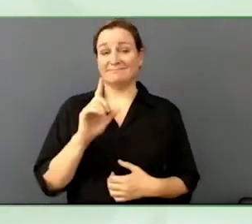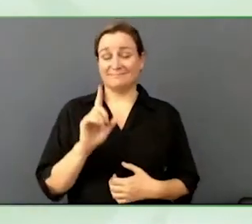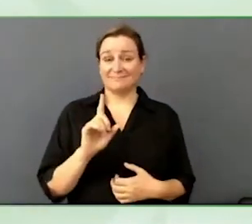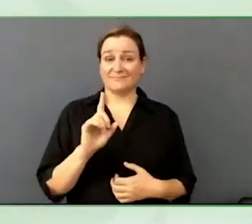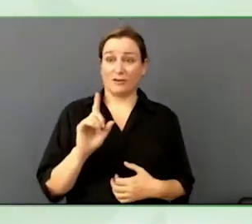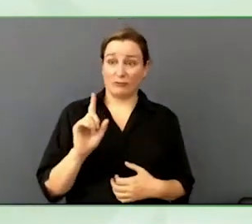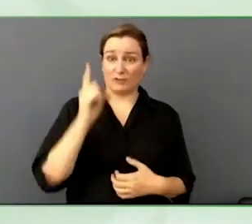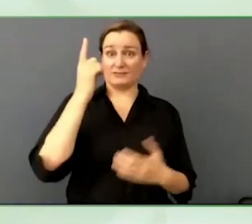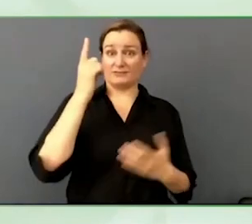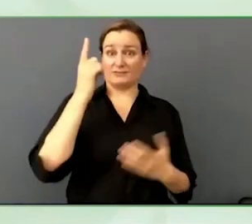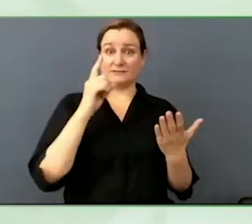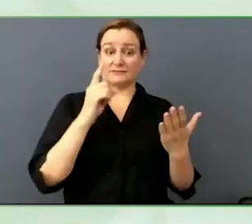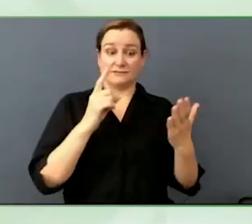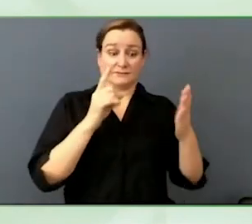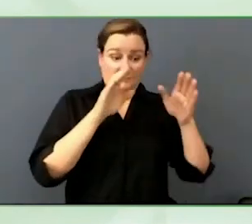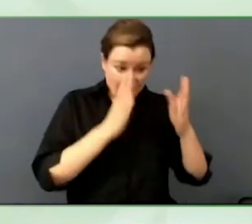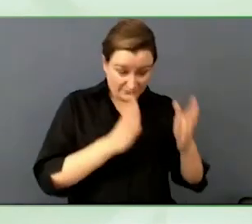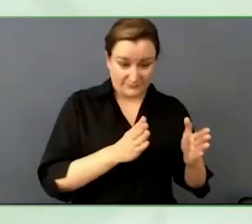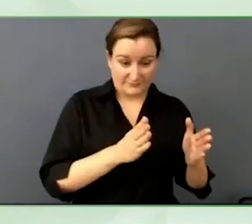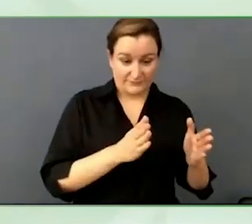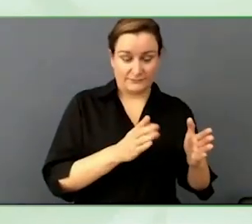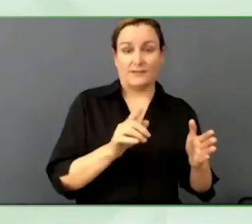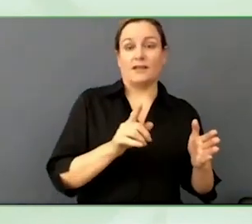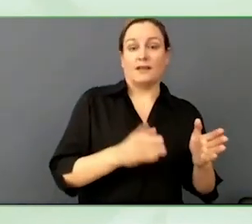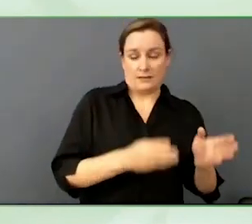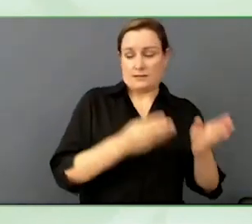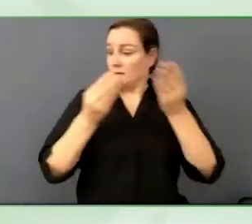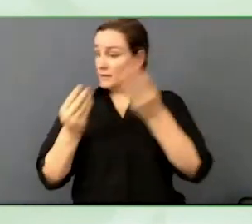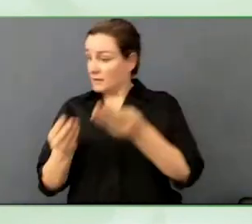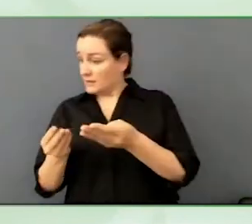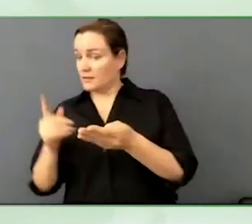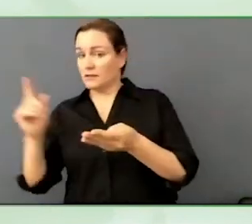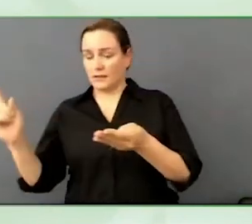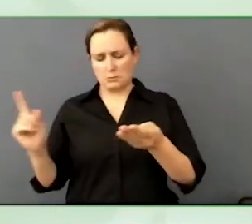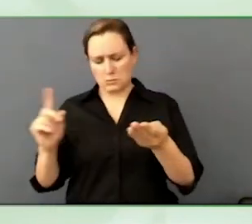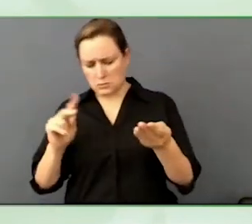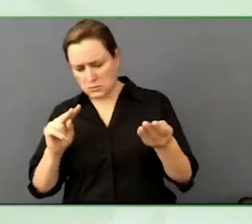that data and say, is this the right data, is it the wrong data,